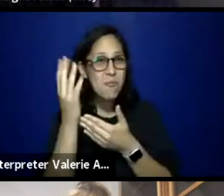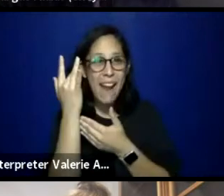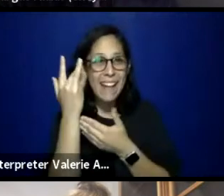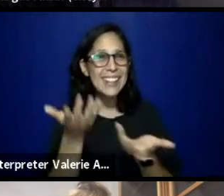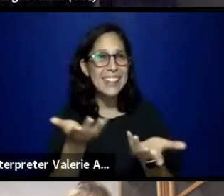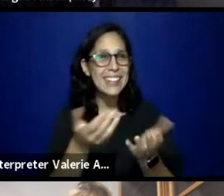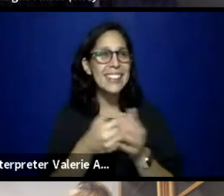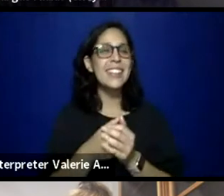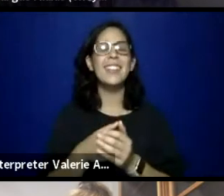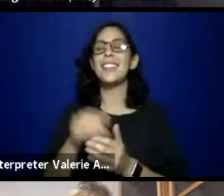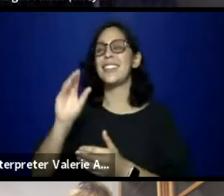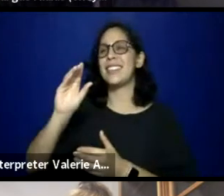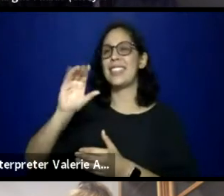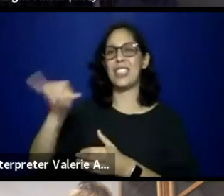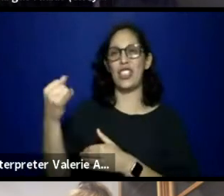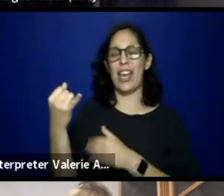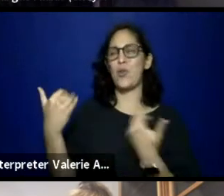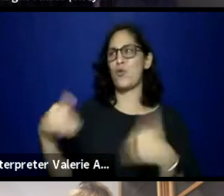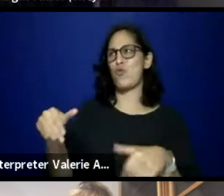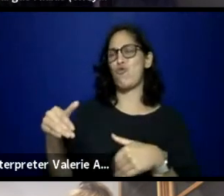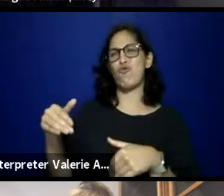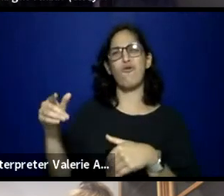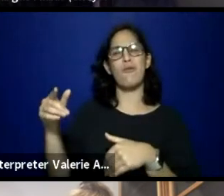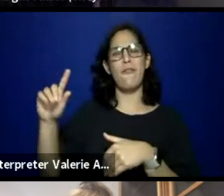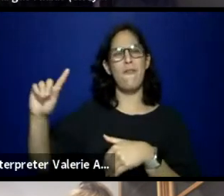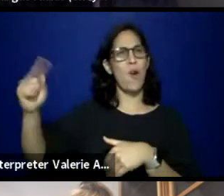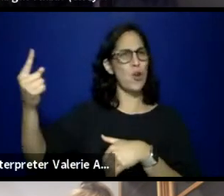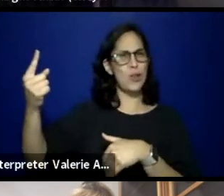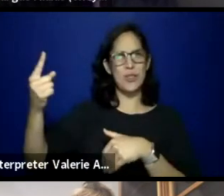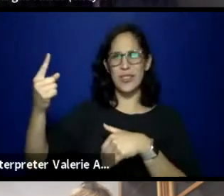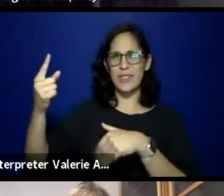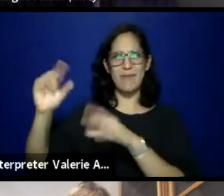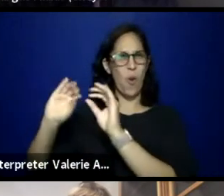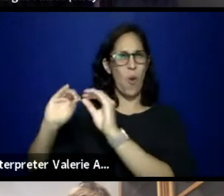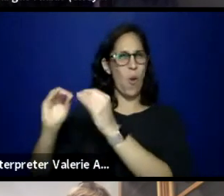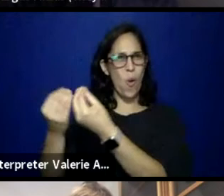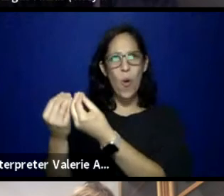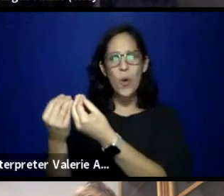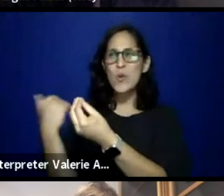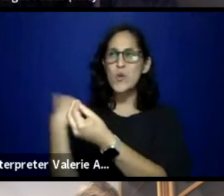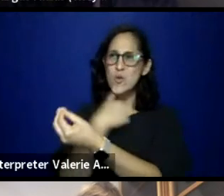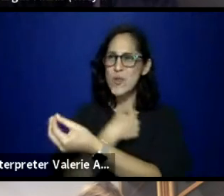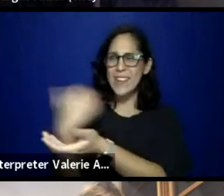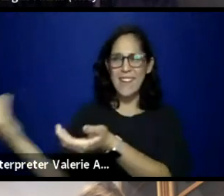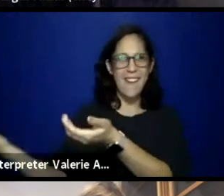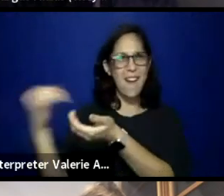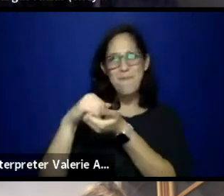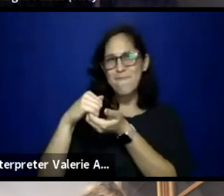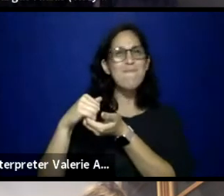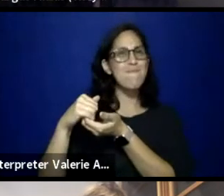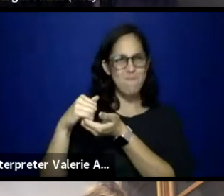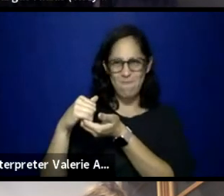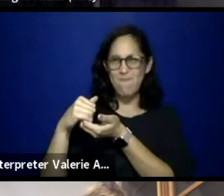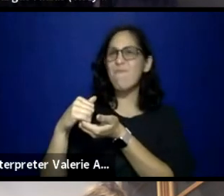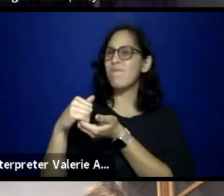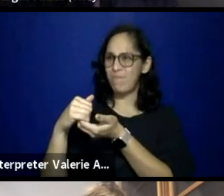Well, ITM is the first organization that we have started collaborating with outside of Guam,